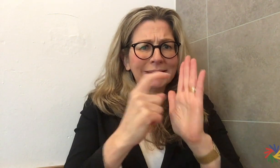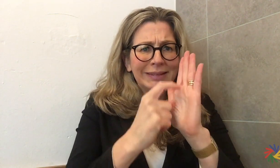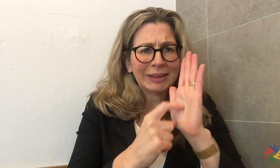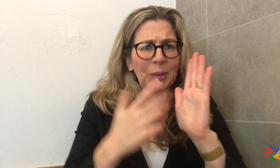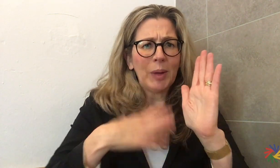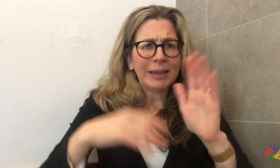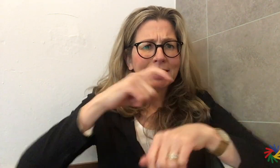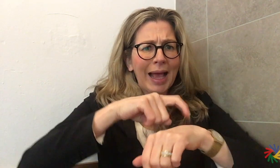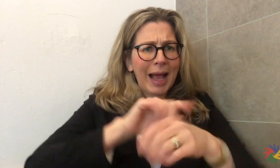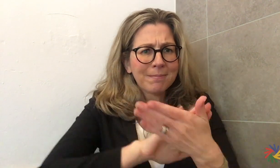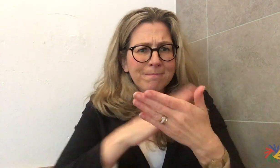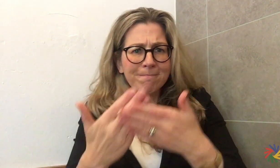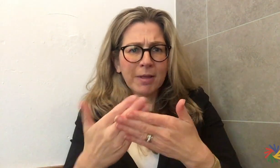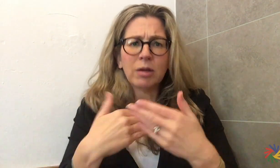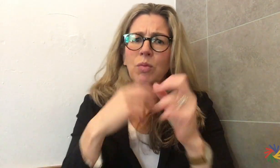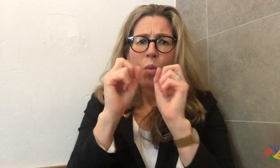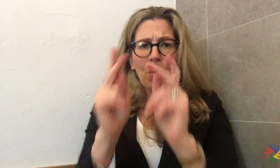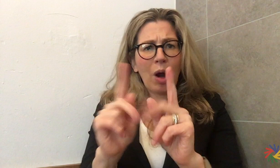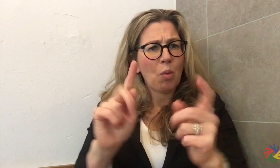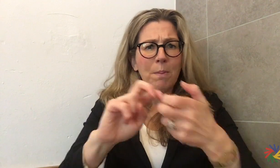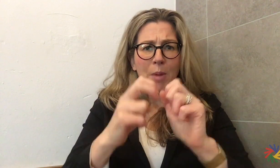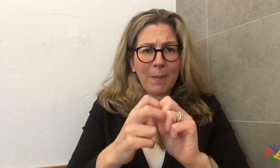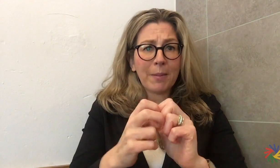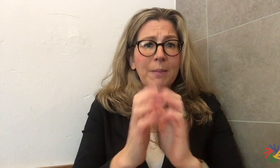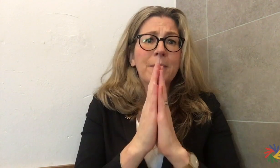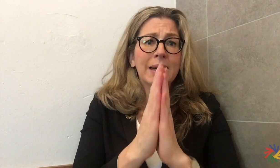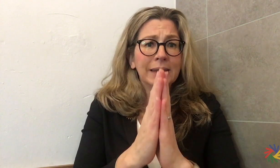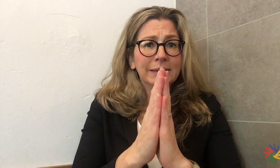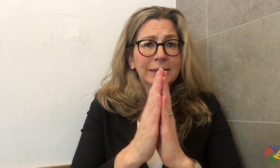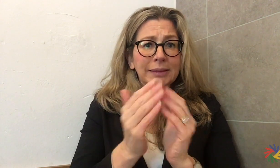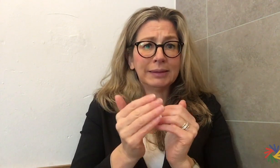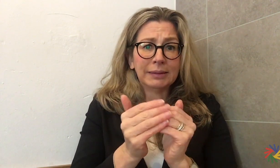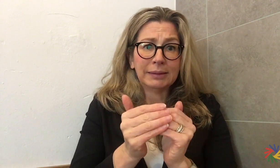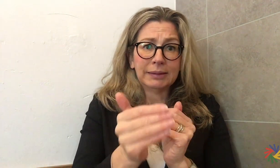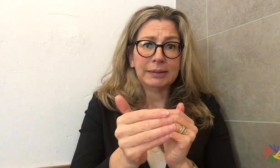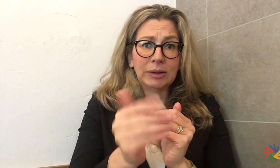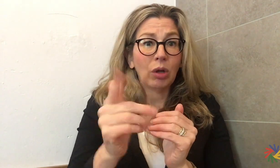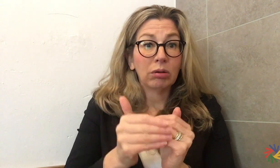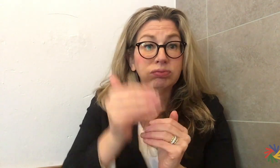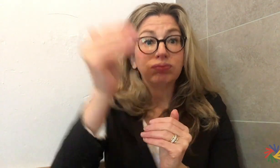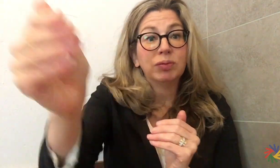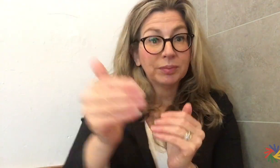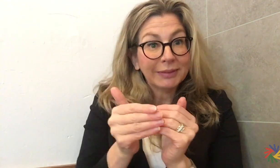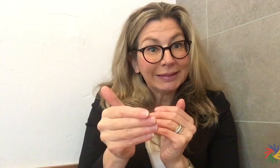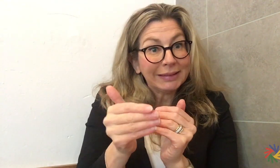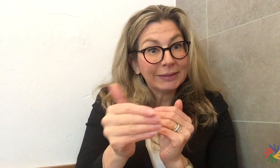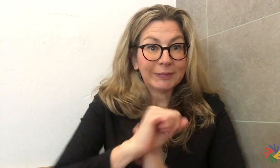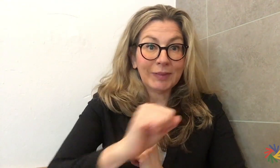to provide feedback to the draft governance pack. We are happy to advise that we are happy to extend the feedback period